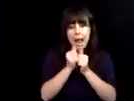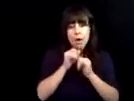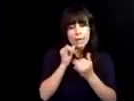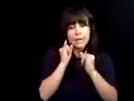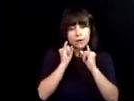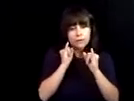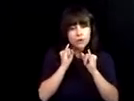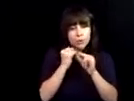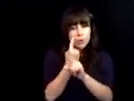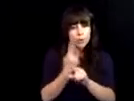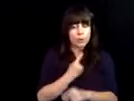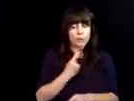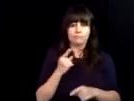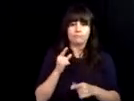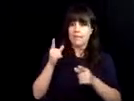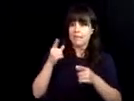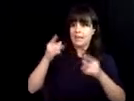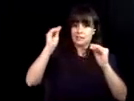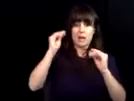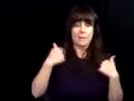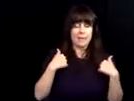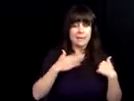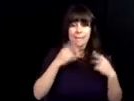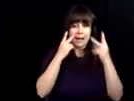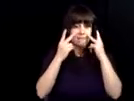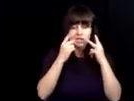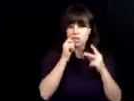taught me soft skills and helped me build a resume and interview.